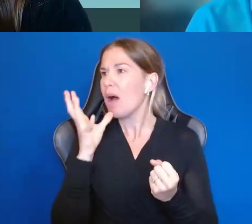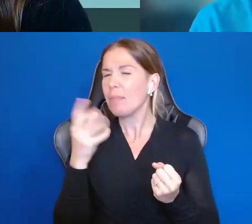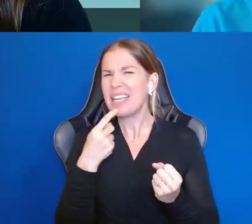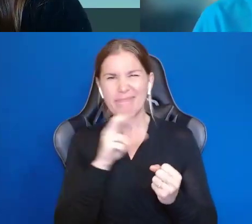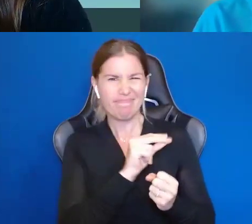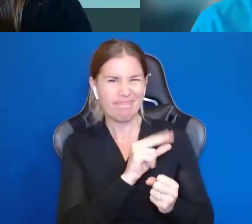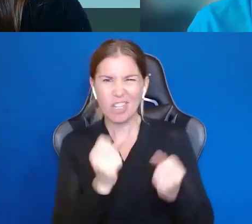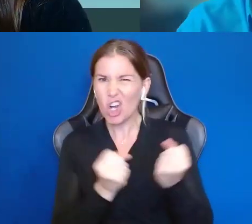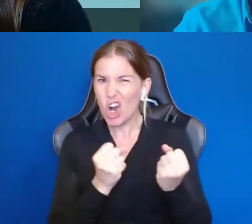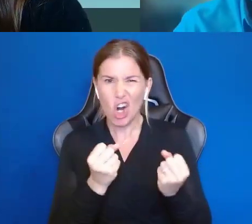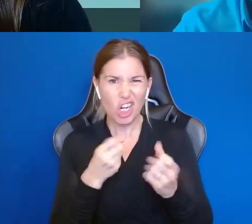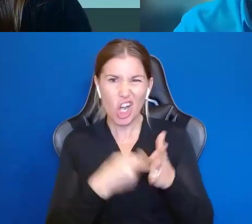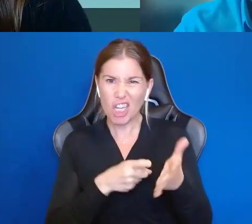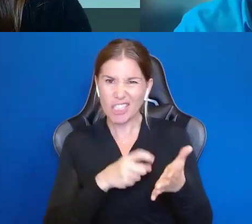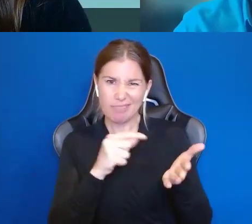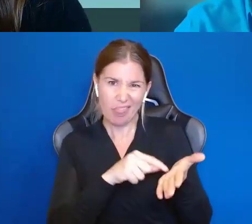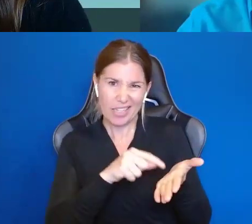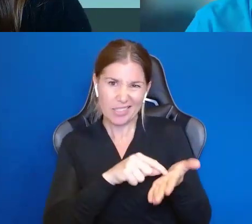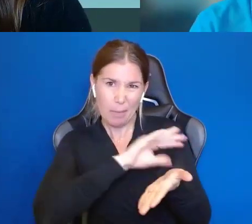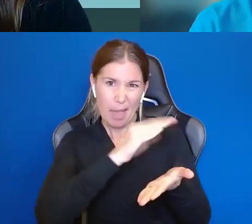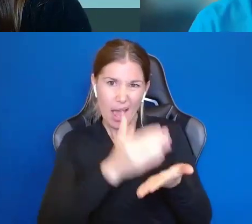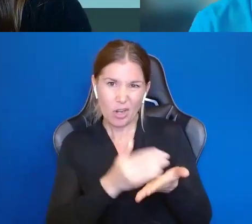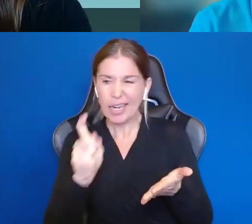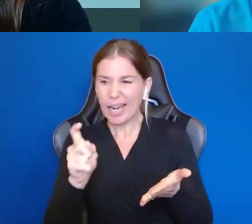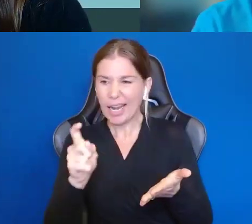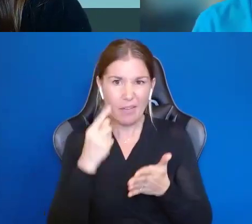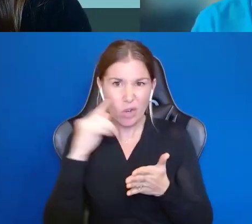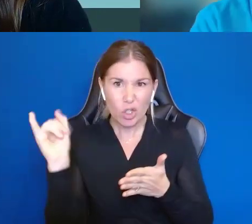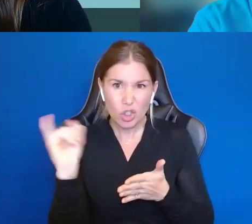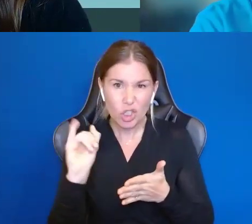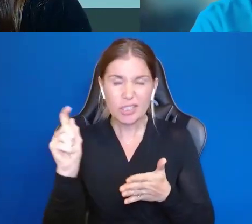and you have to have this much money for insurance and maintenance. So, why don't we make